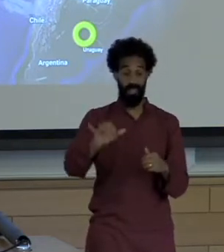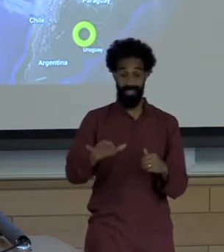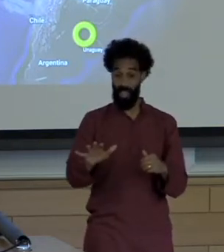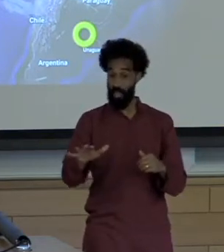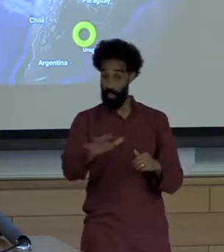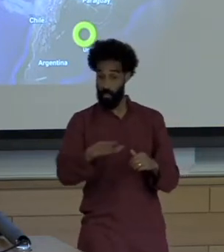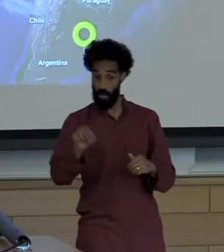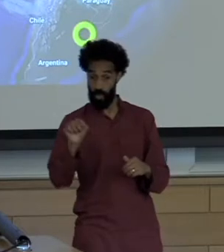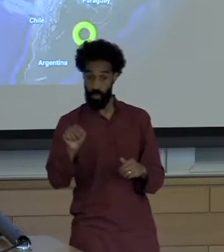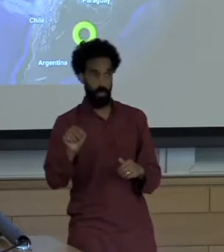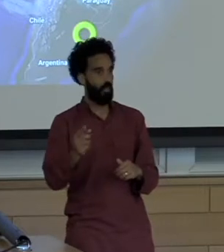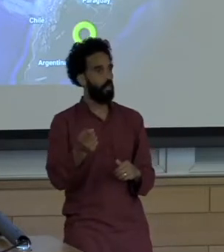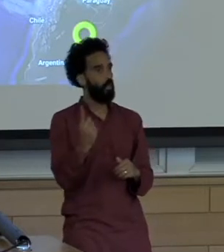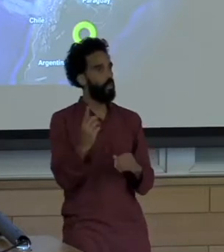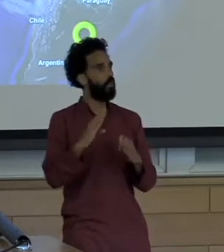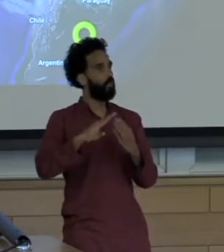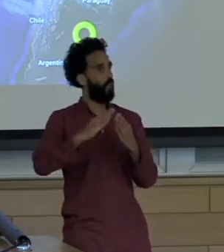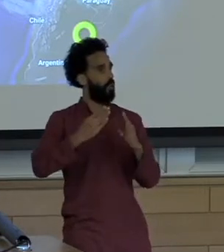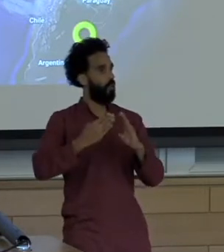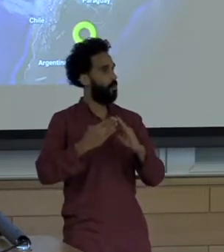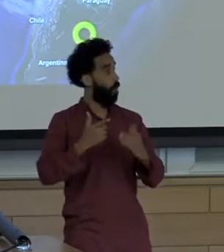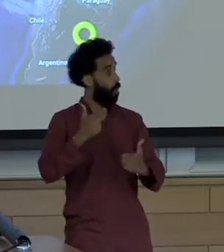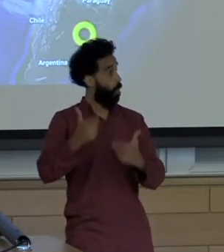one town where the largest population was